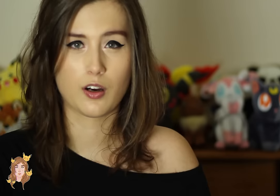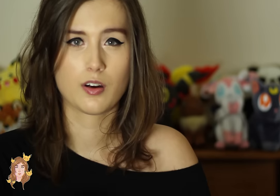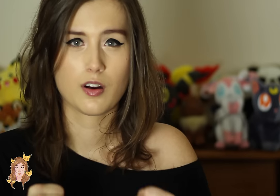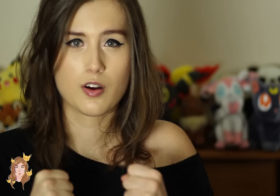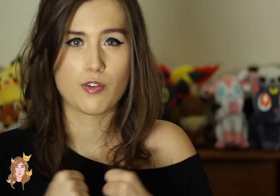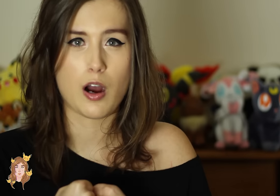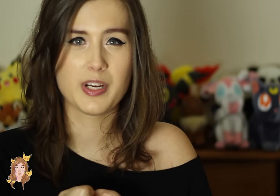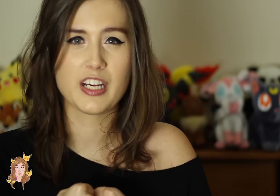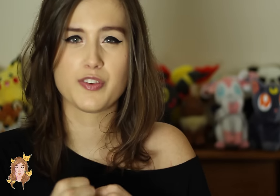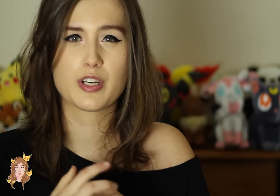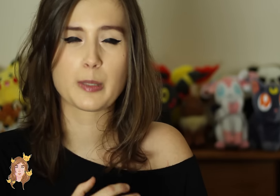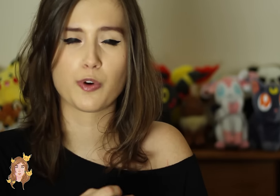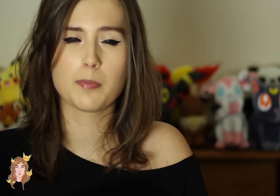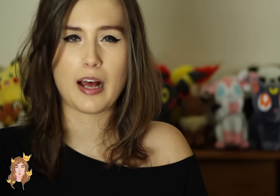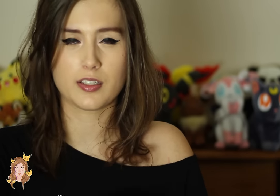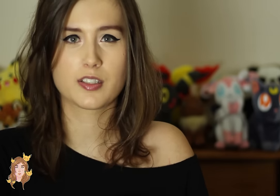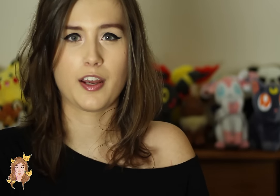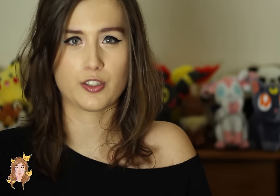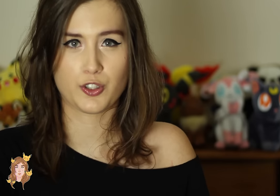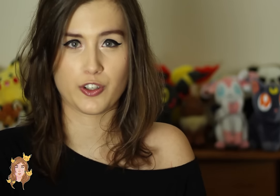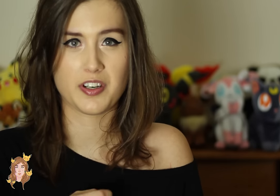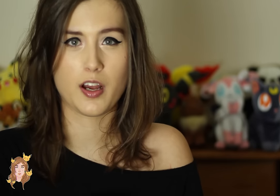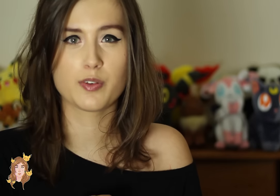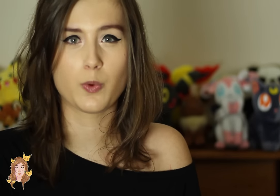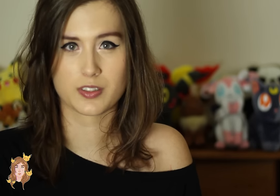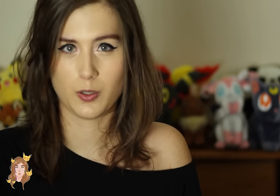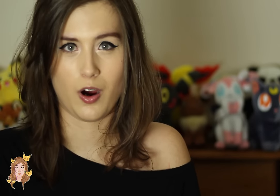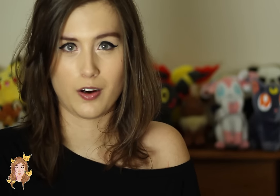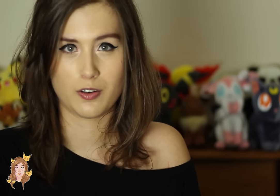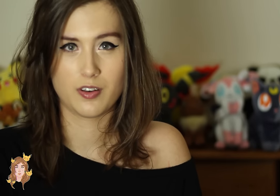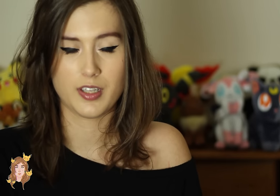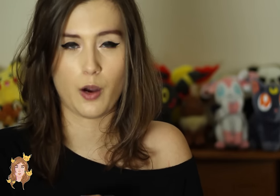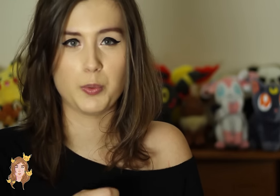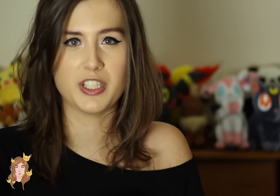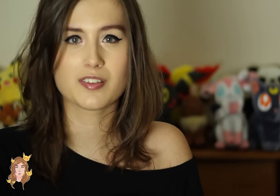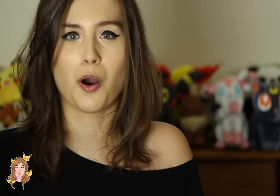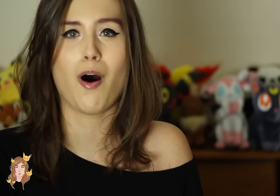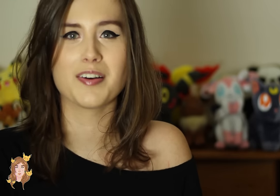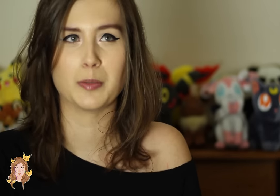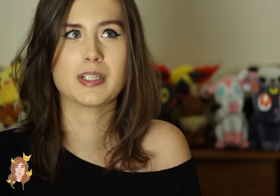So, Robbie, if you could bring back this character every once in a while, that would be so awesome.